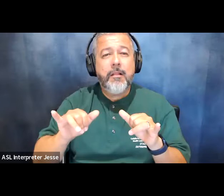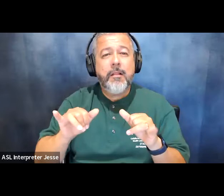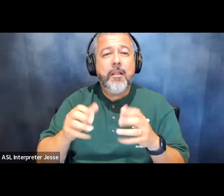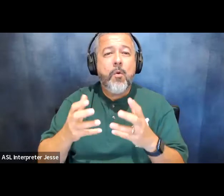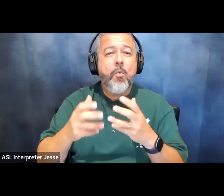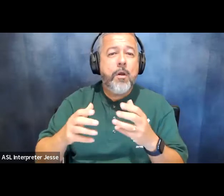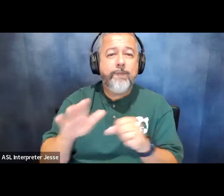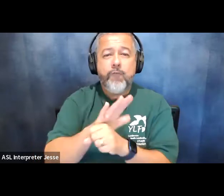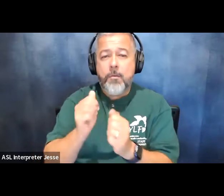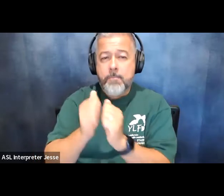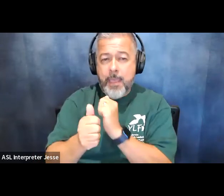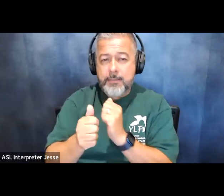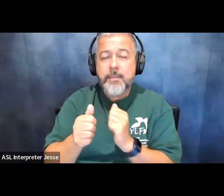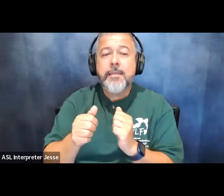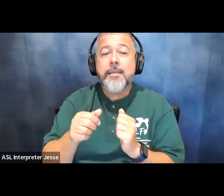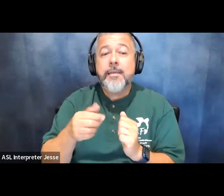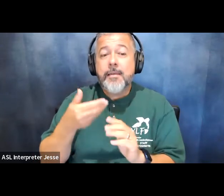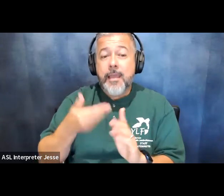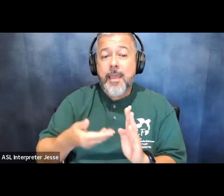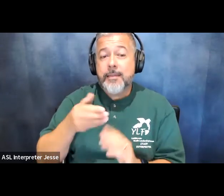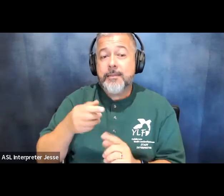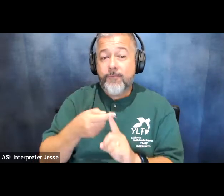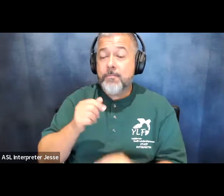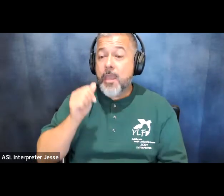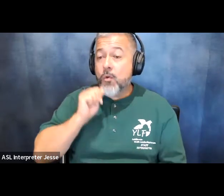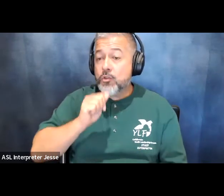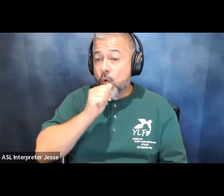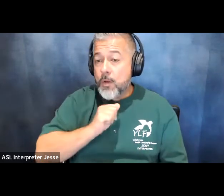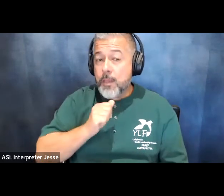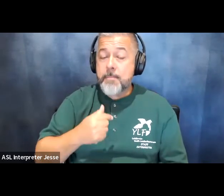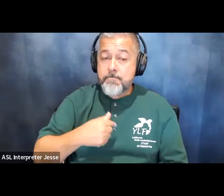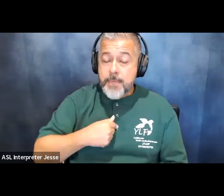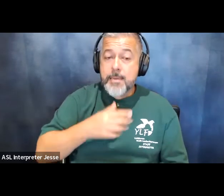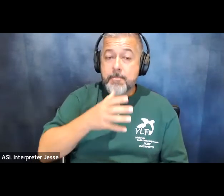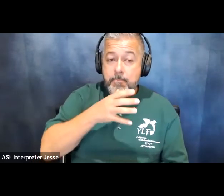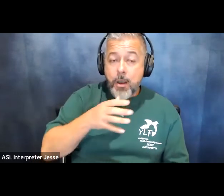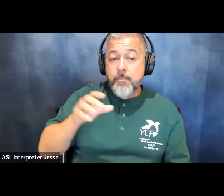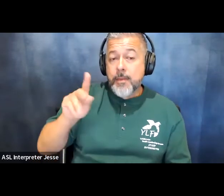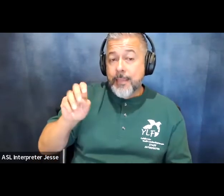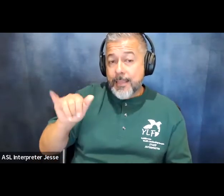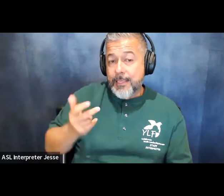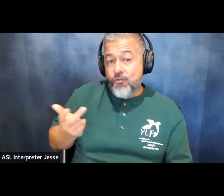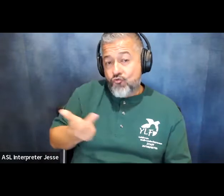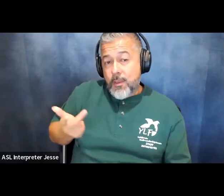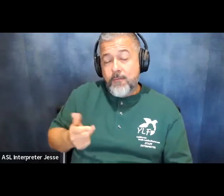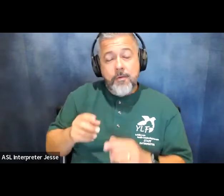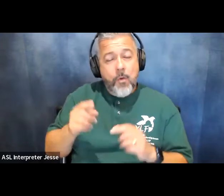as adapt of arizona mom and i and kaylee were in regular contact with senator john mccain's office